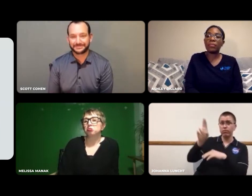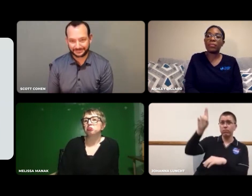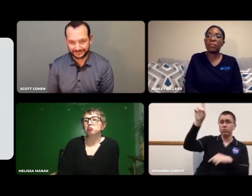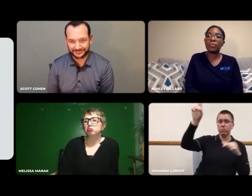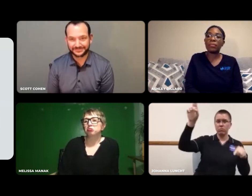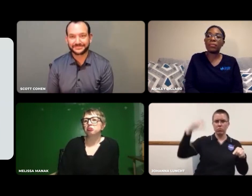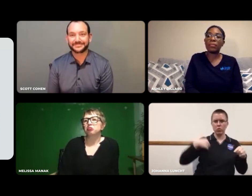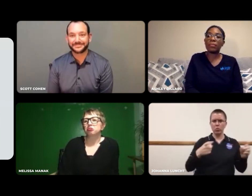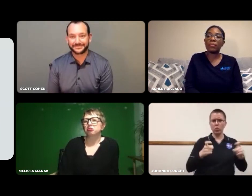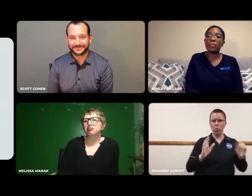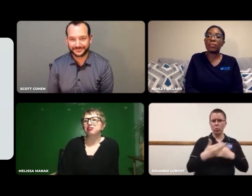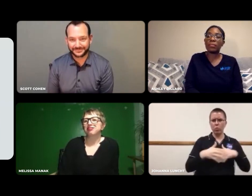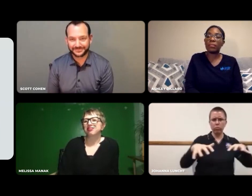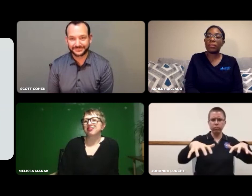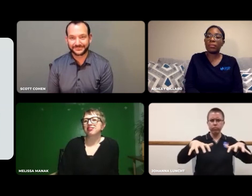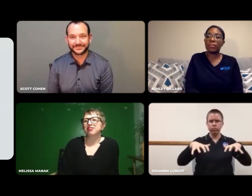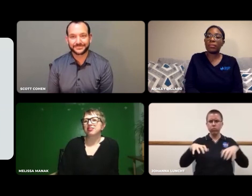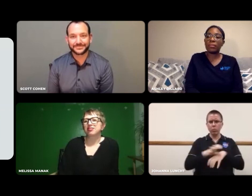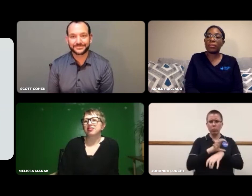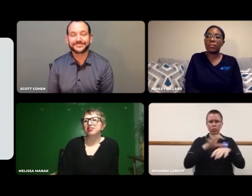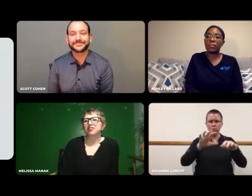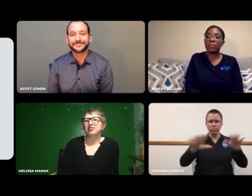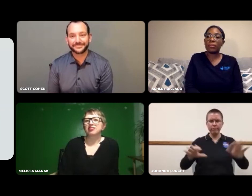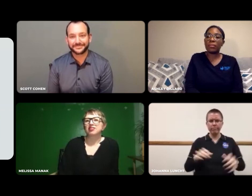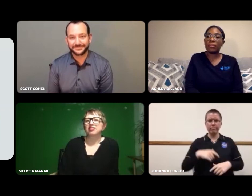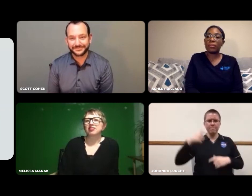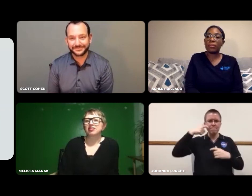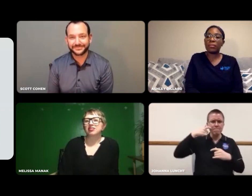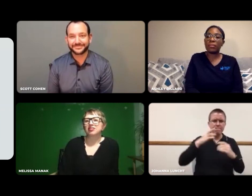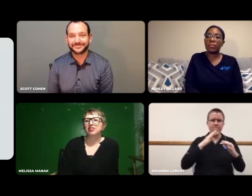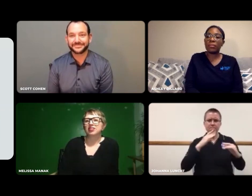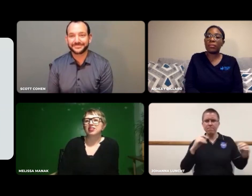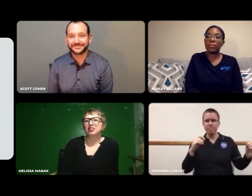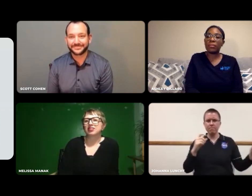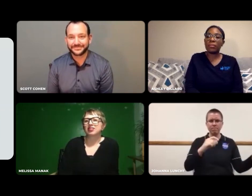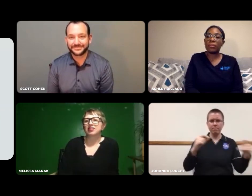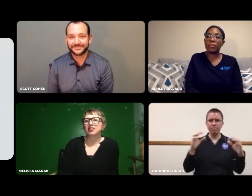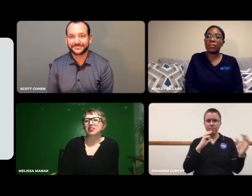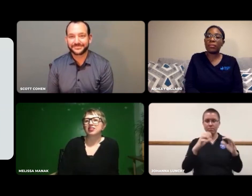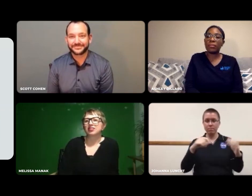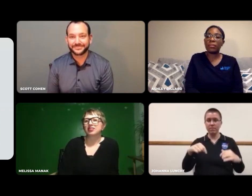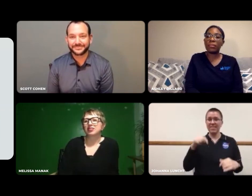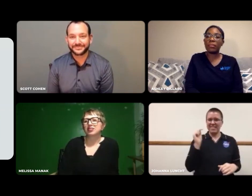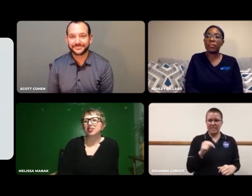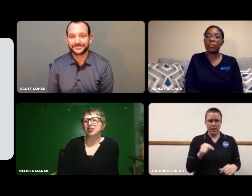There were lots of people working in the control room with a lot of computers. They all had headsets on and working at their desks.